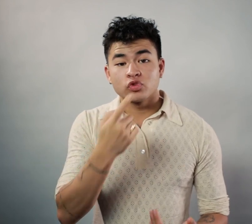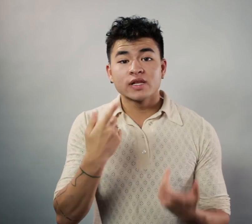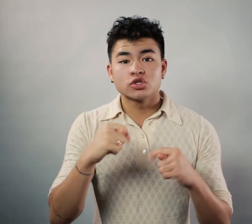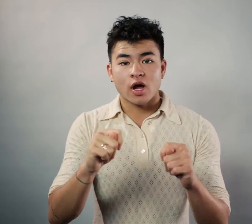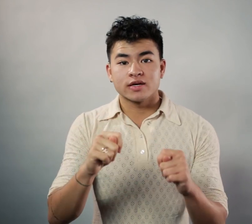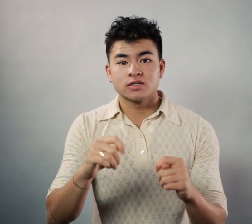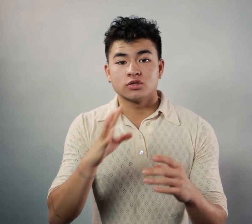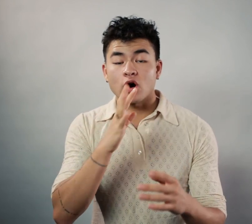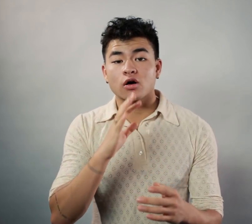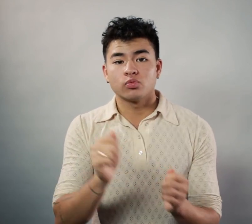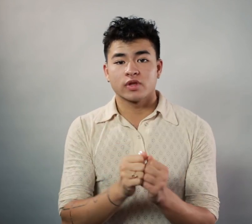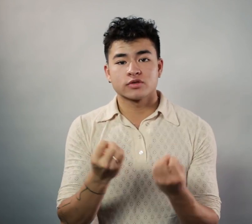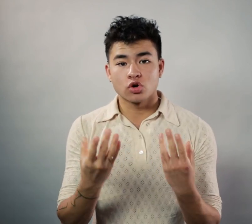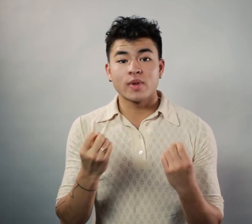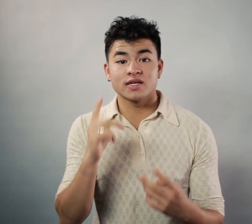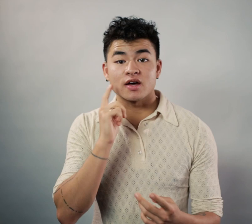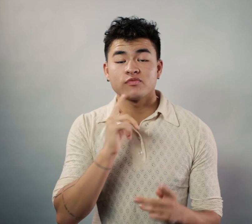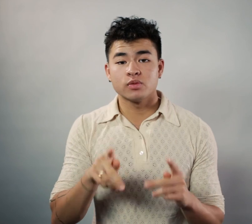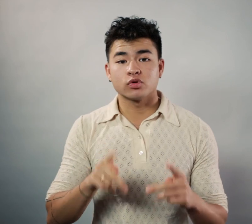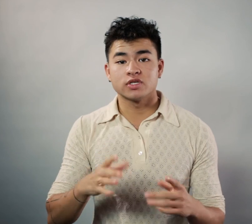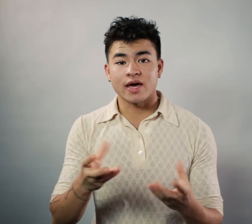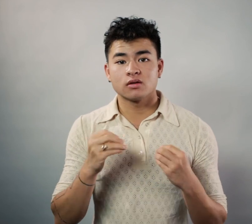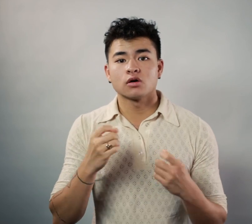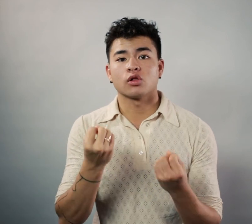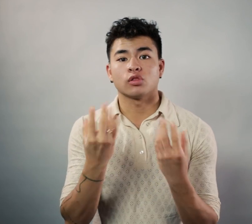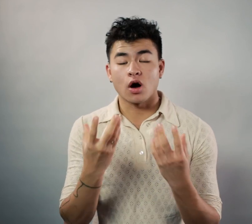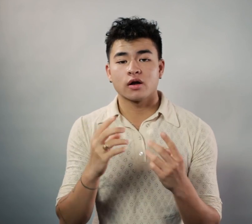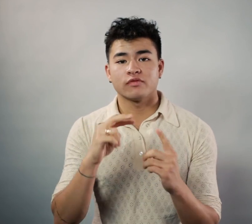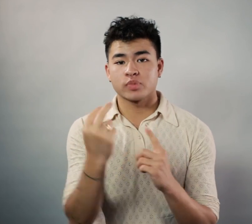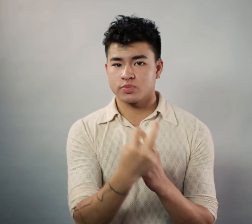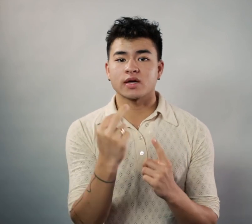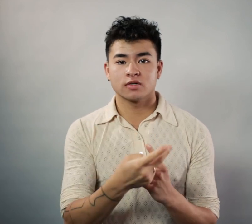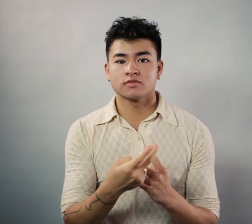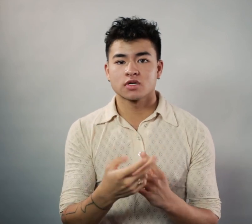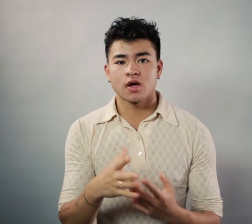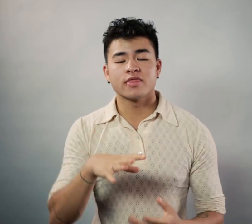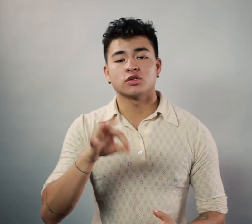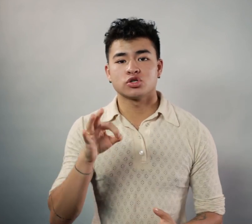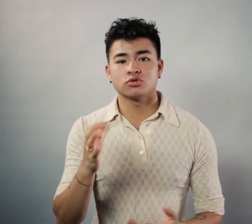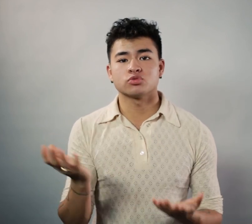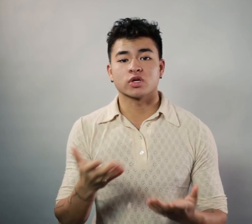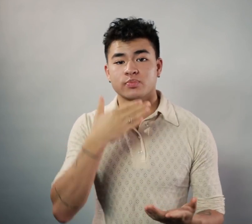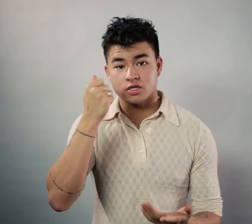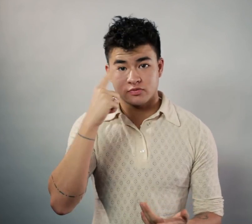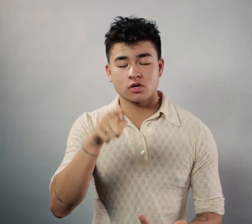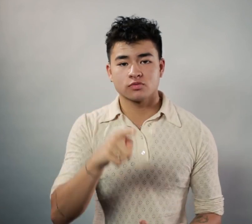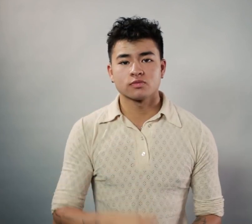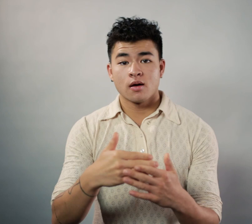Really try to talk with so many deaf people to get a lot of perspectives. And then choose what's best for you.